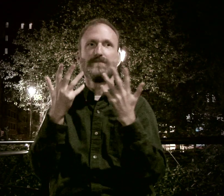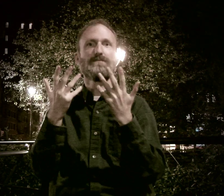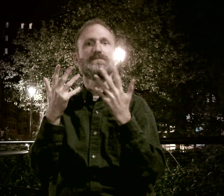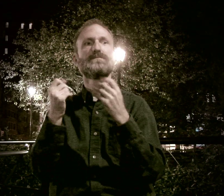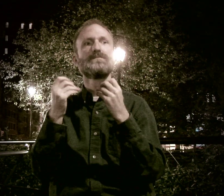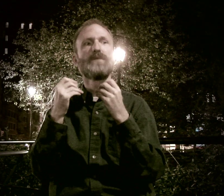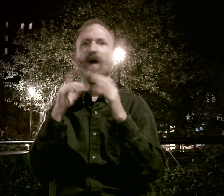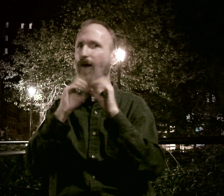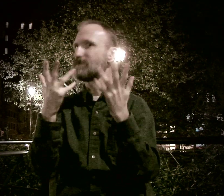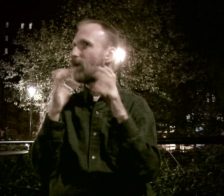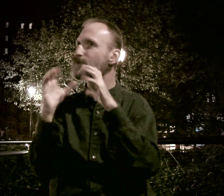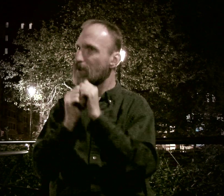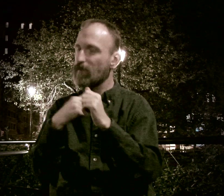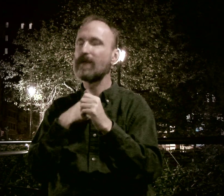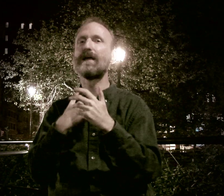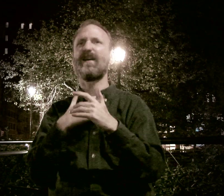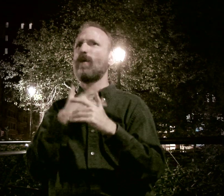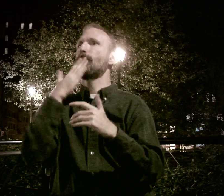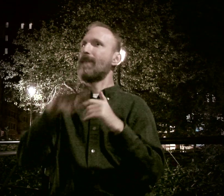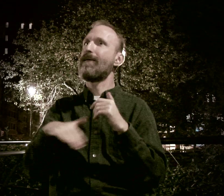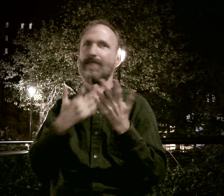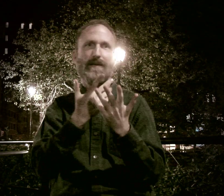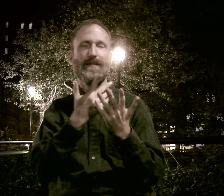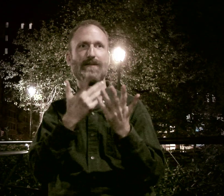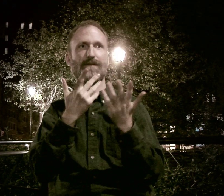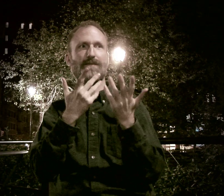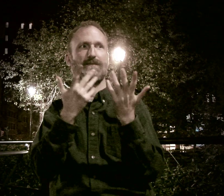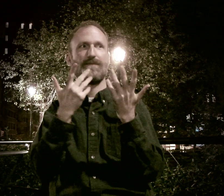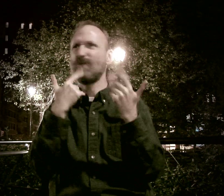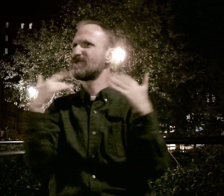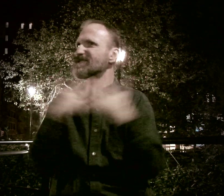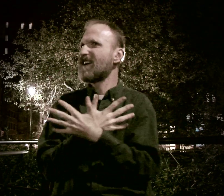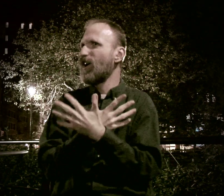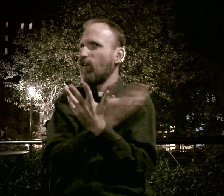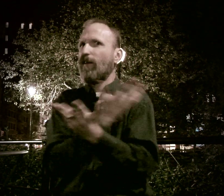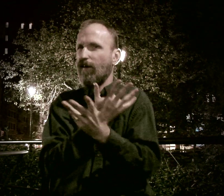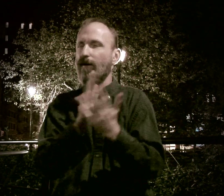So obviously he wanted to communicate with me and I felt bad. I was scared.